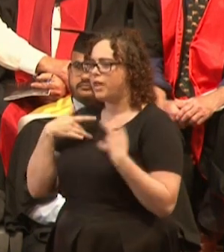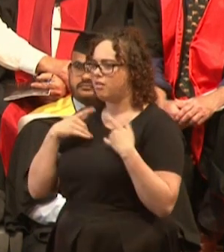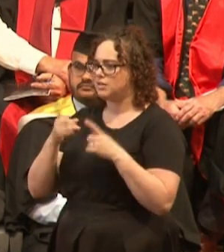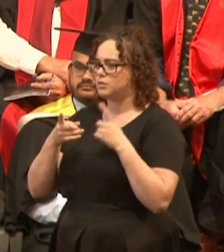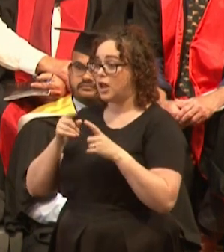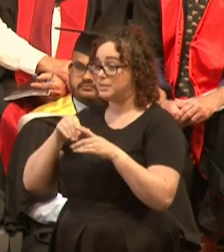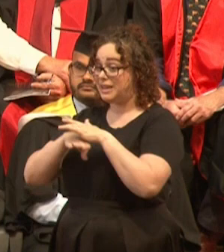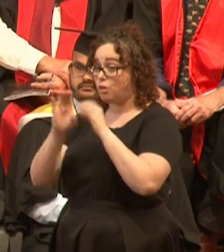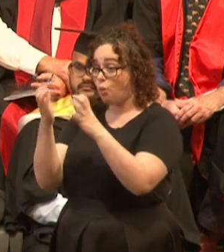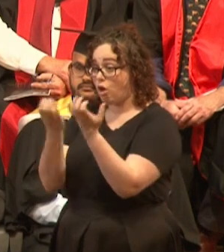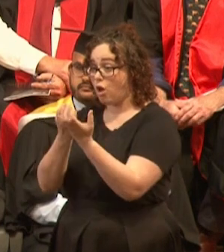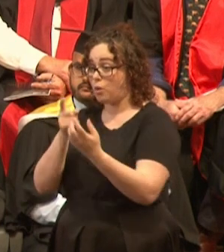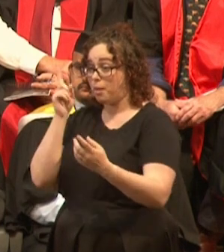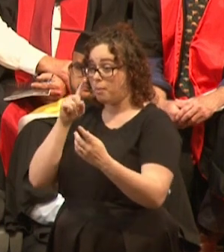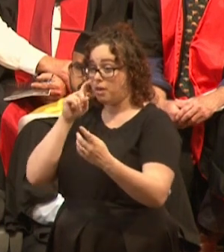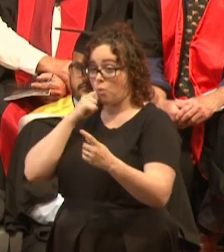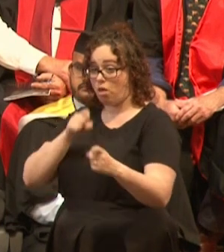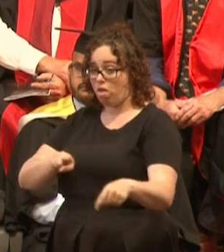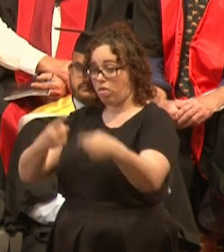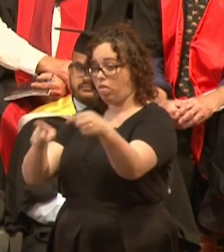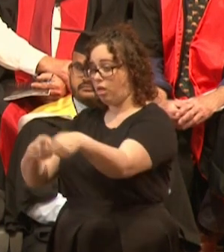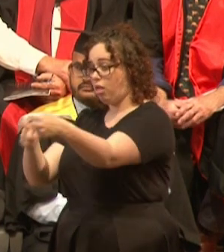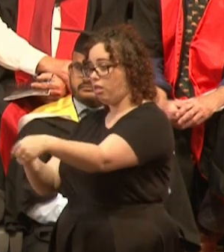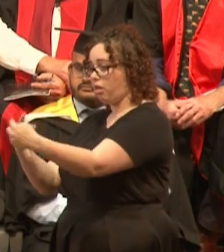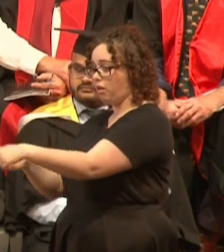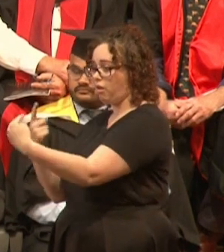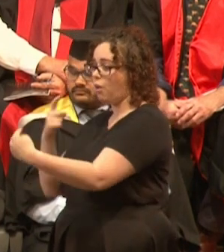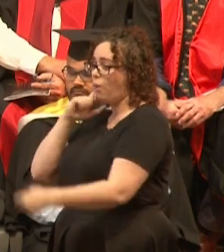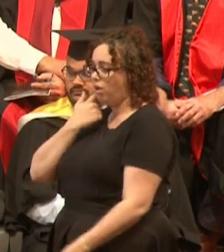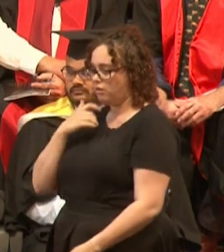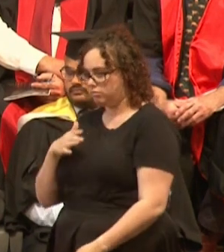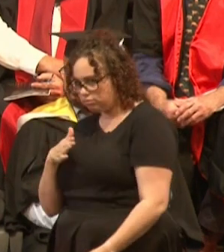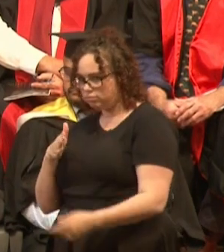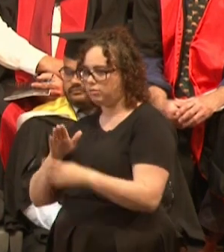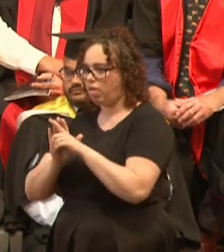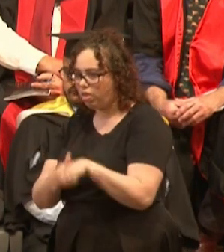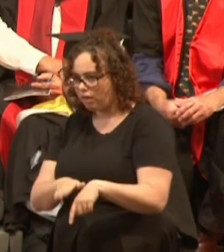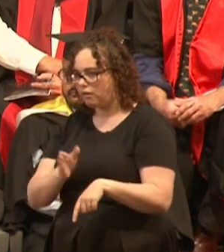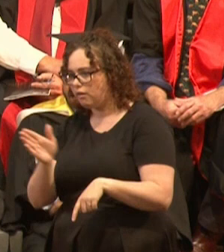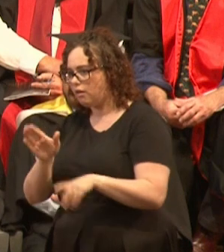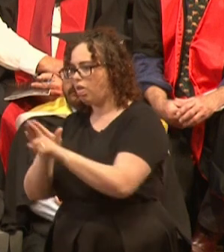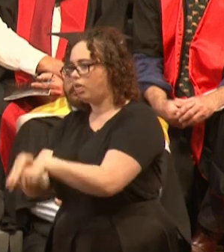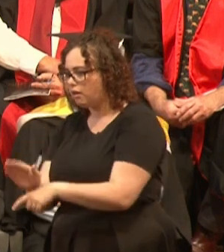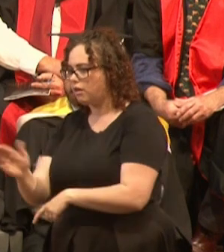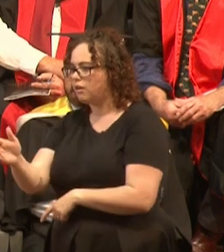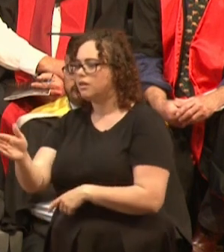and it's taking forever to catch up with where you're at. When my back is against the wall I tend to go surfing.